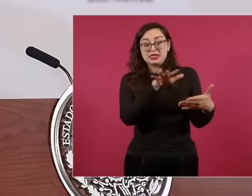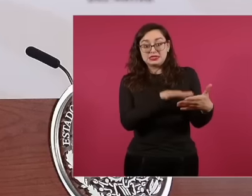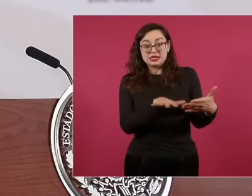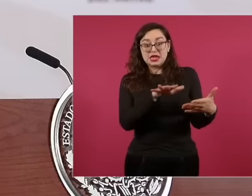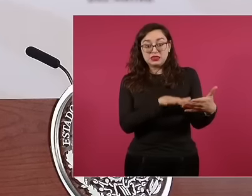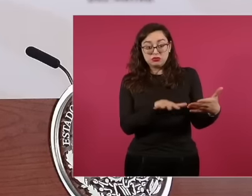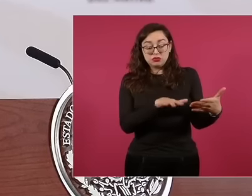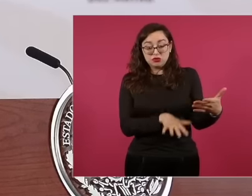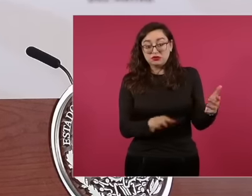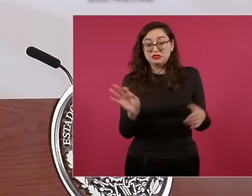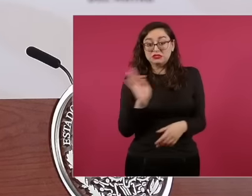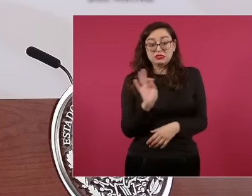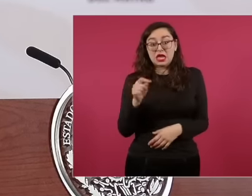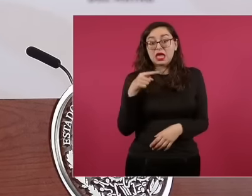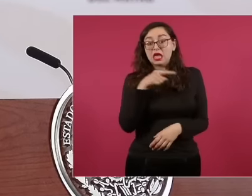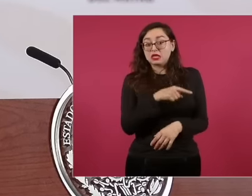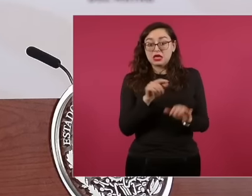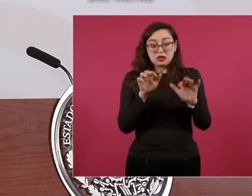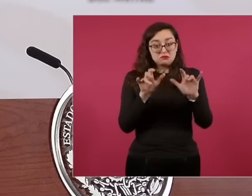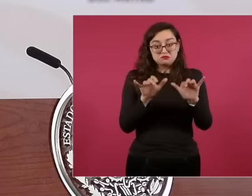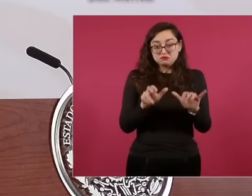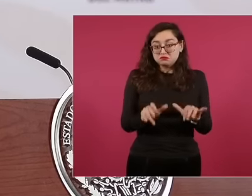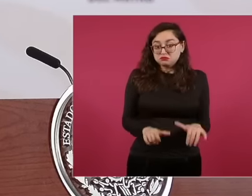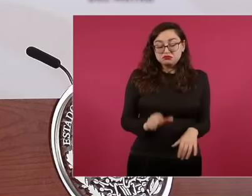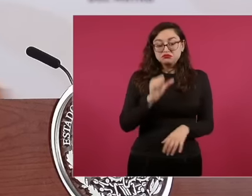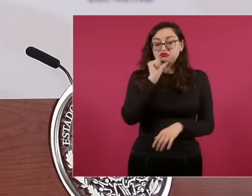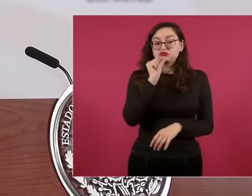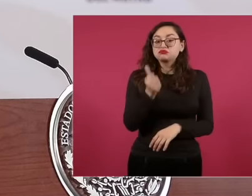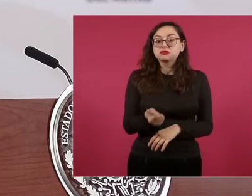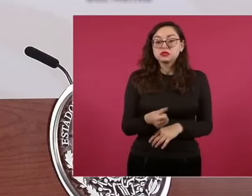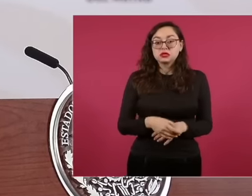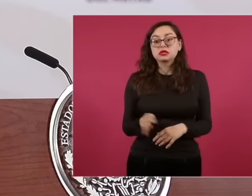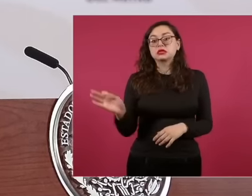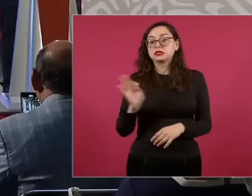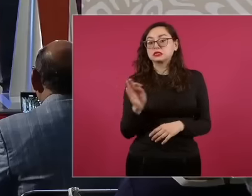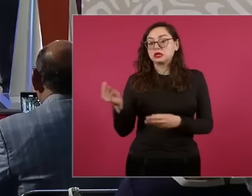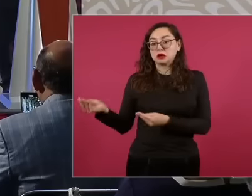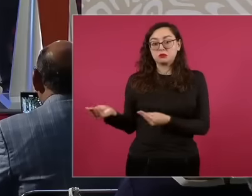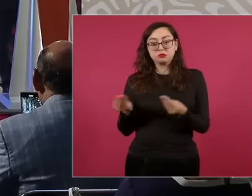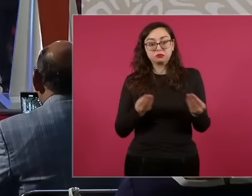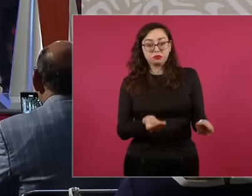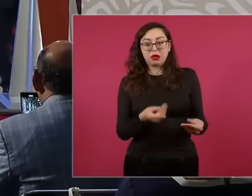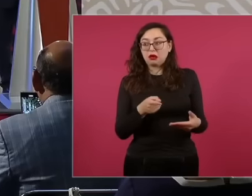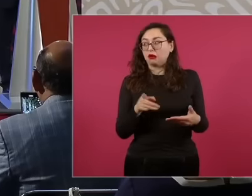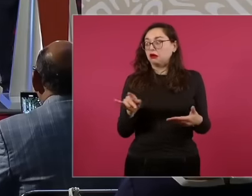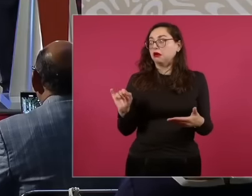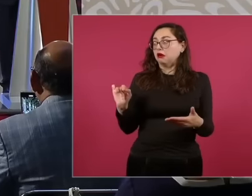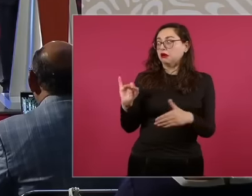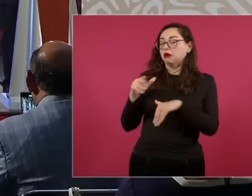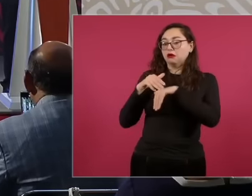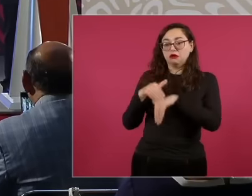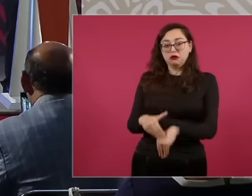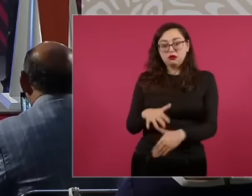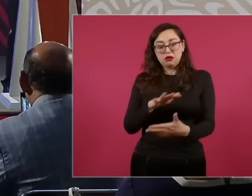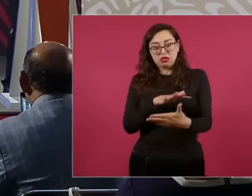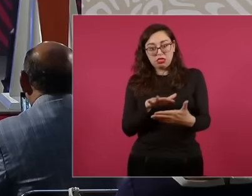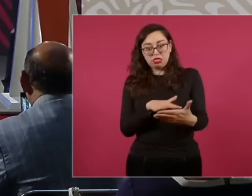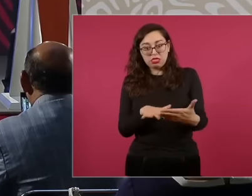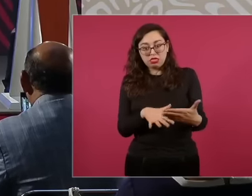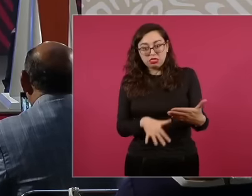that they must have said that's how things are that's what you're going to